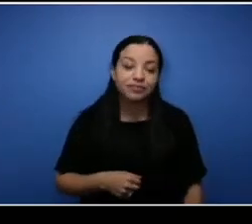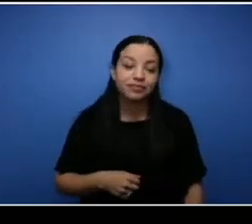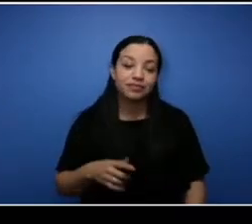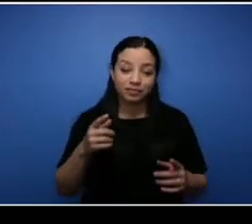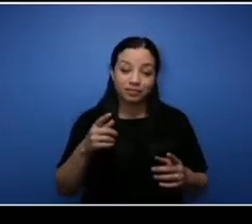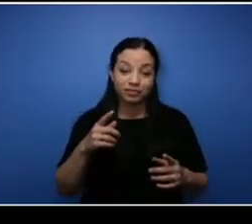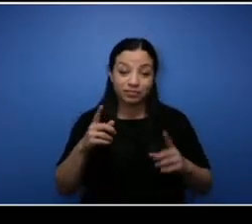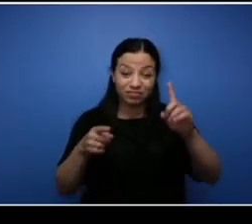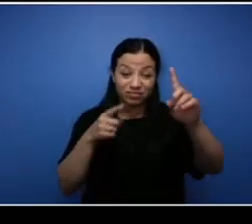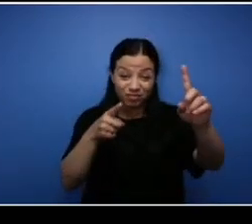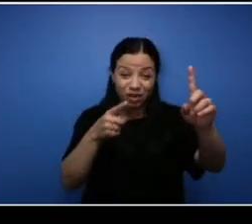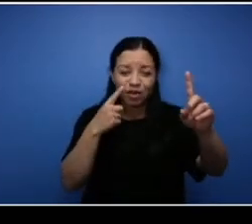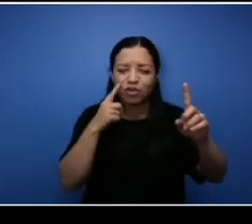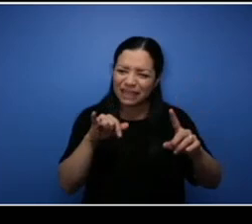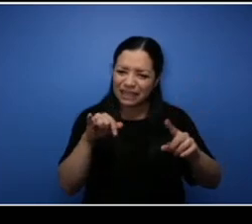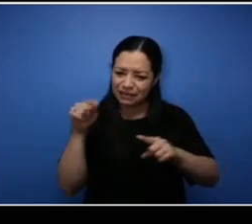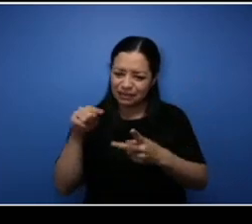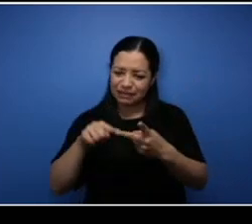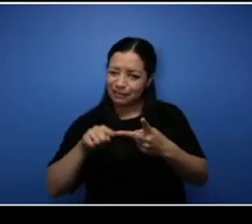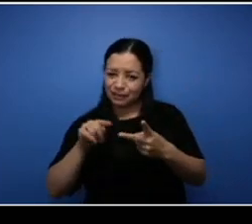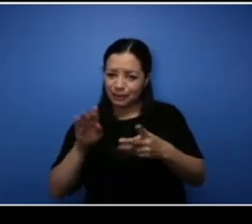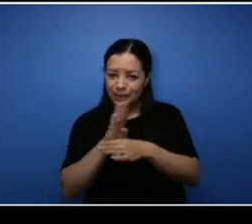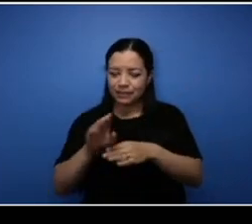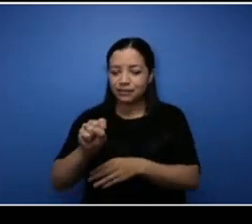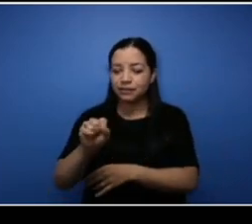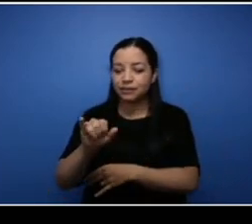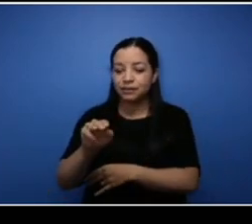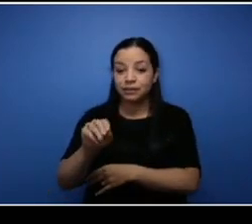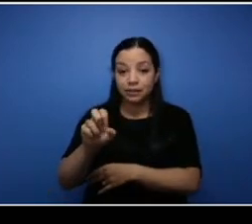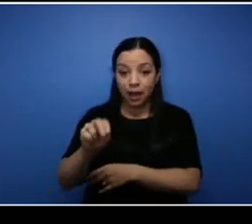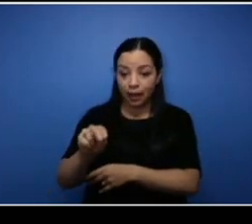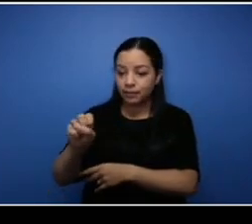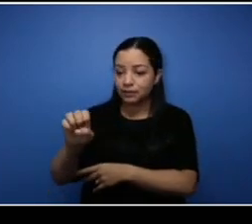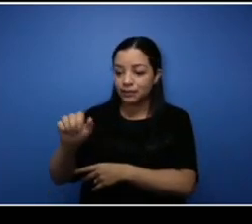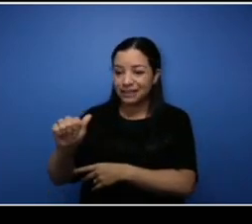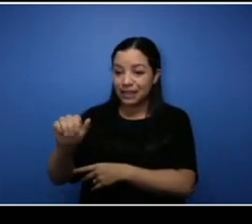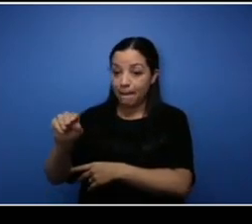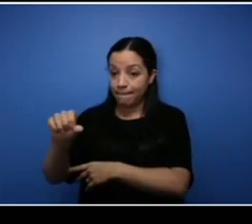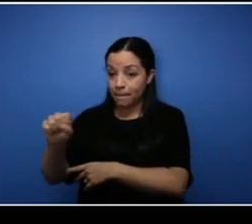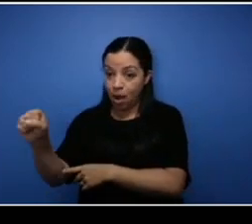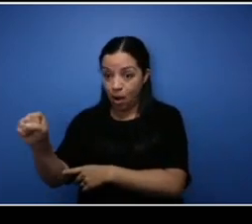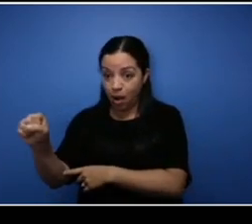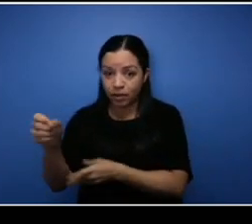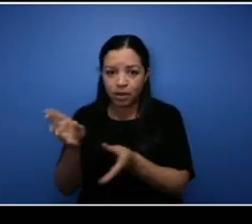Sea Moss, we definitely want to try to scale that business up to try to get it into larger